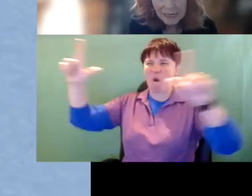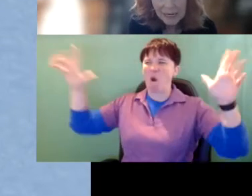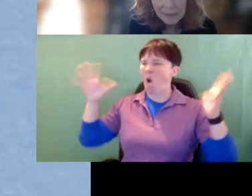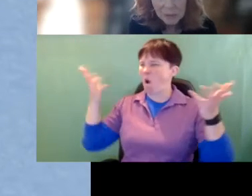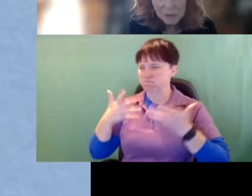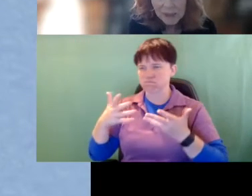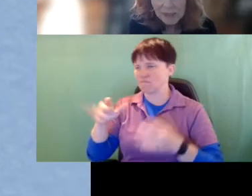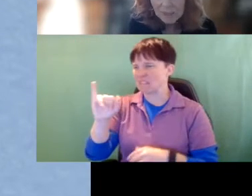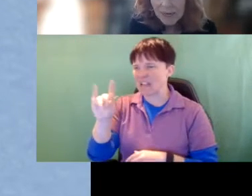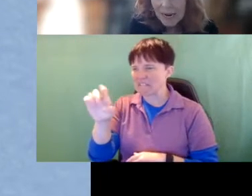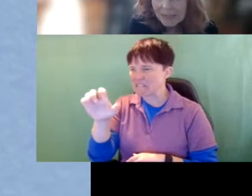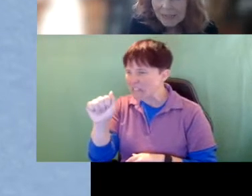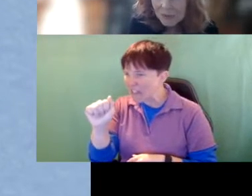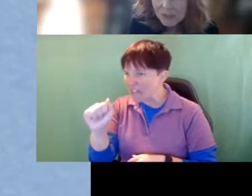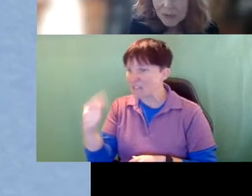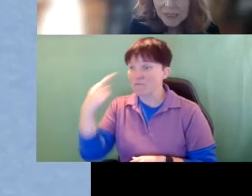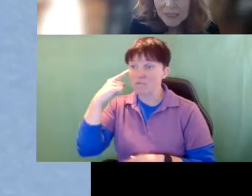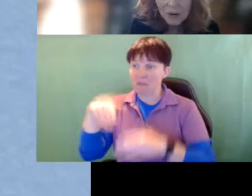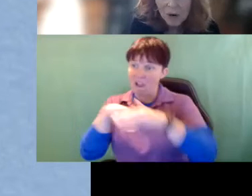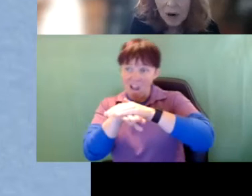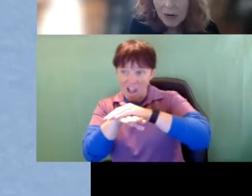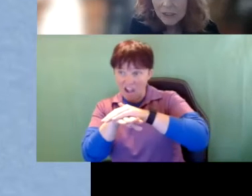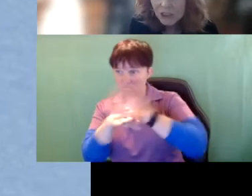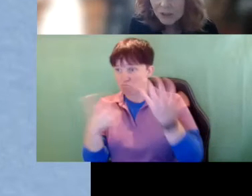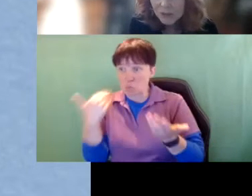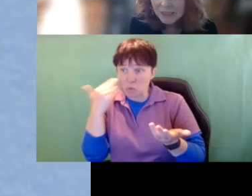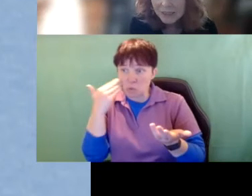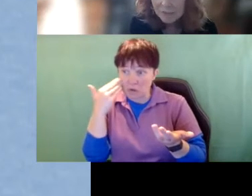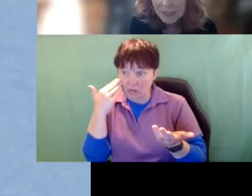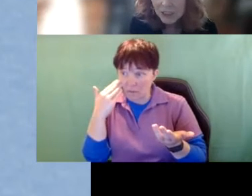And when we think about access, what do we know our children deafblind children don't